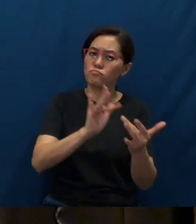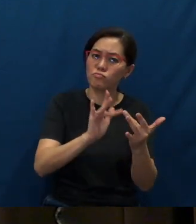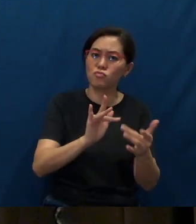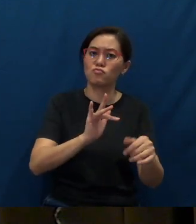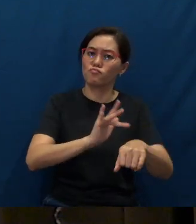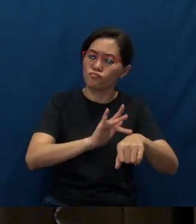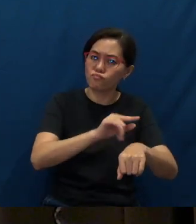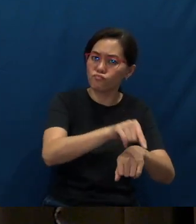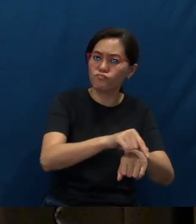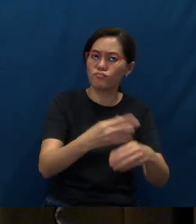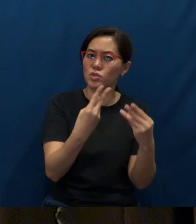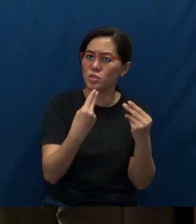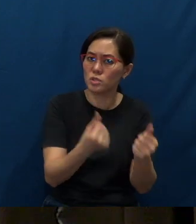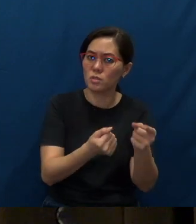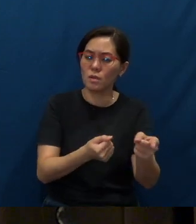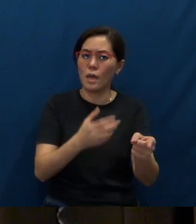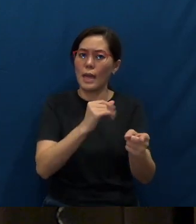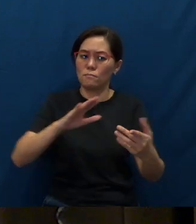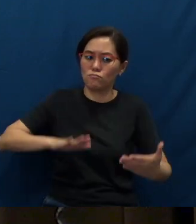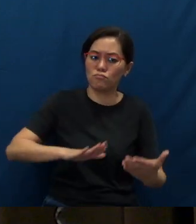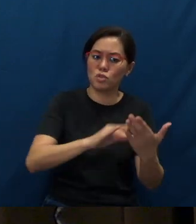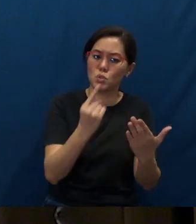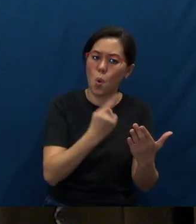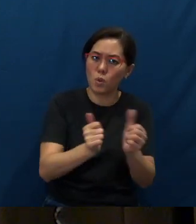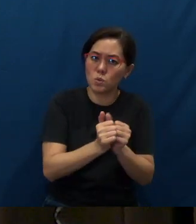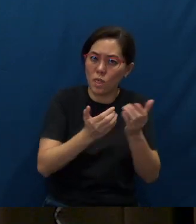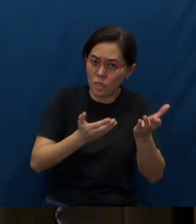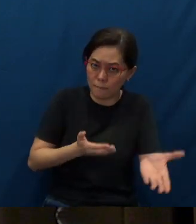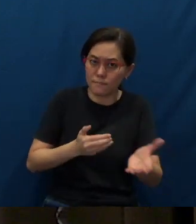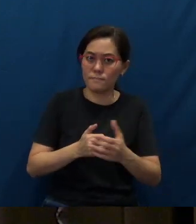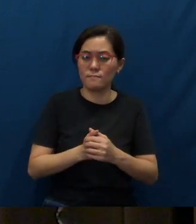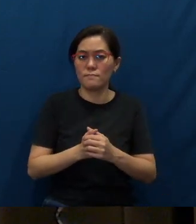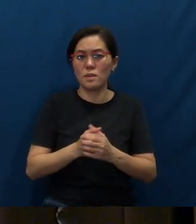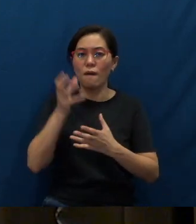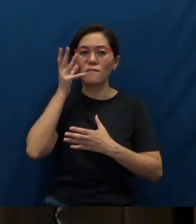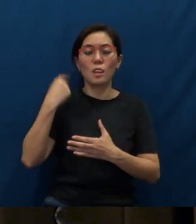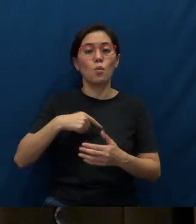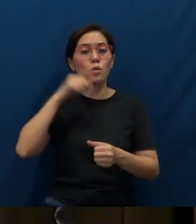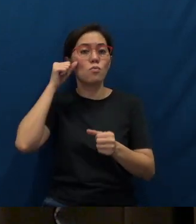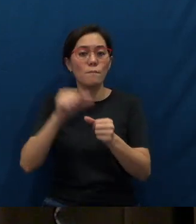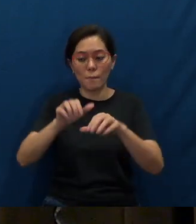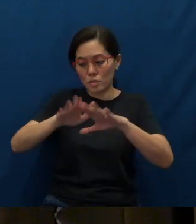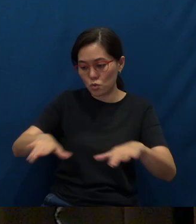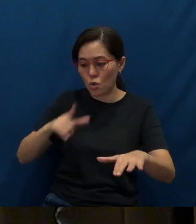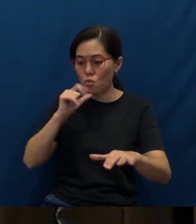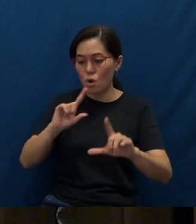and His presence will ever be with them. Father, we remember children who are going through transition